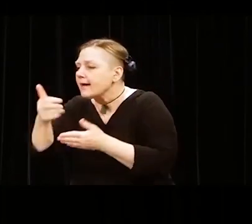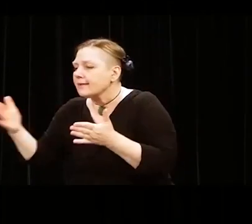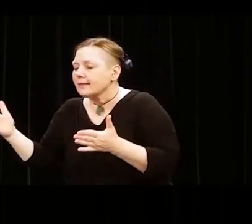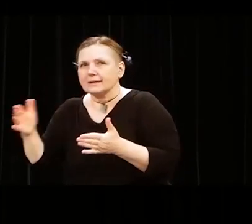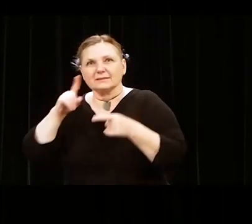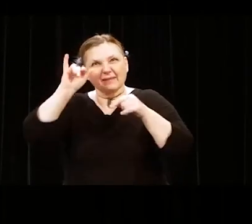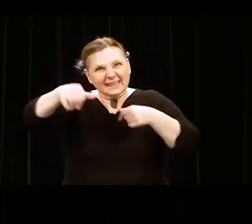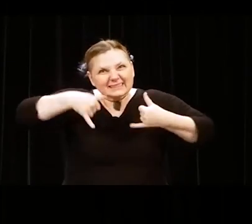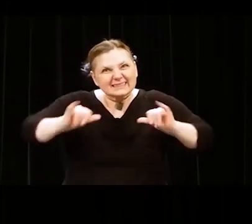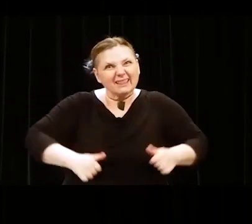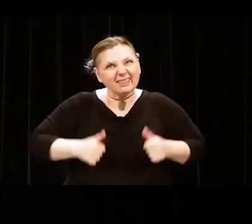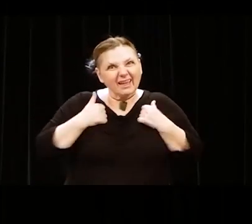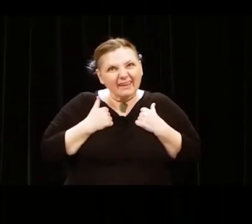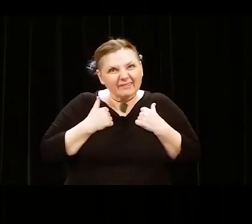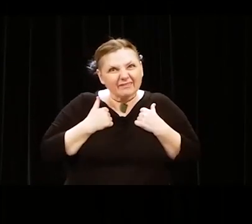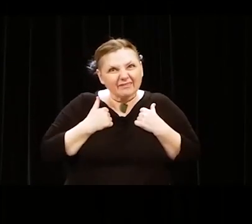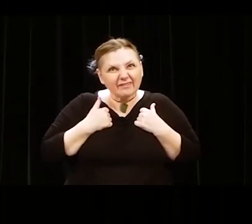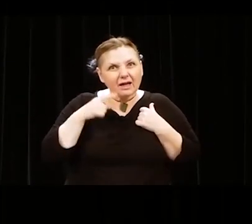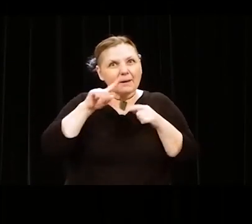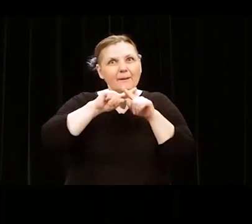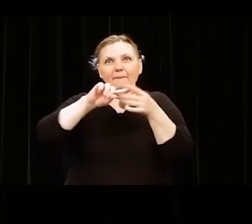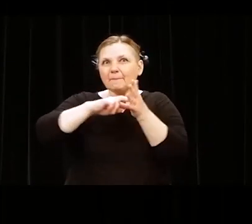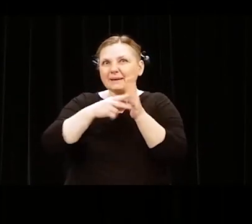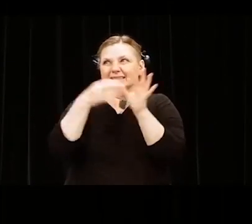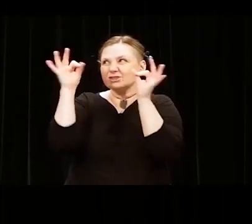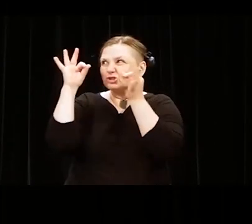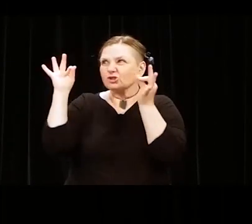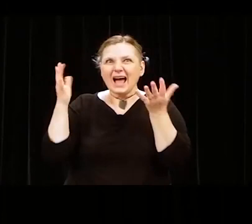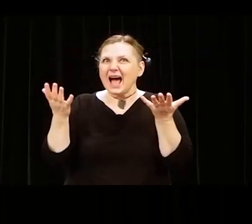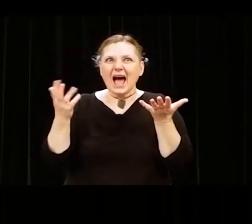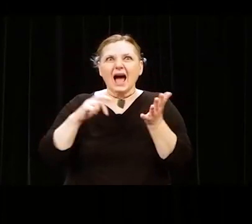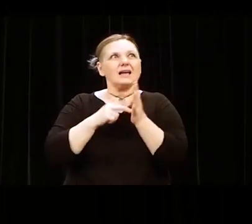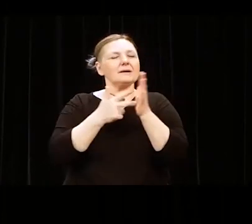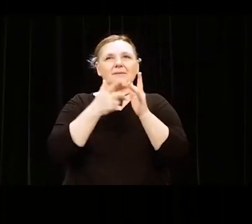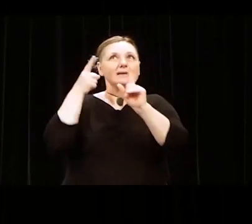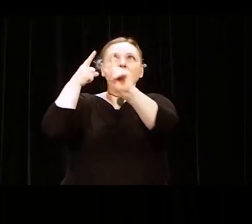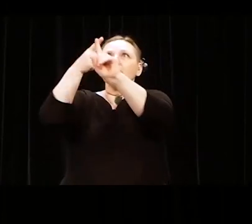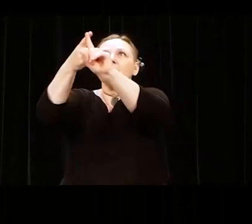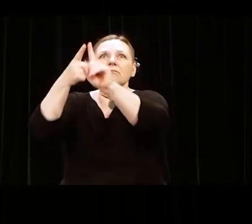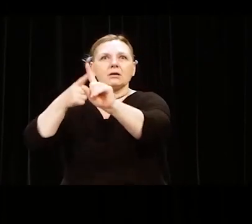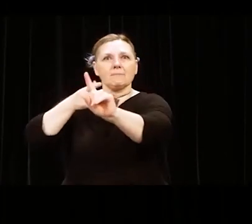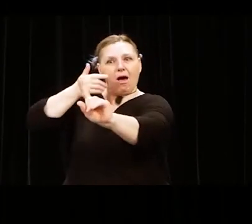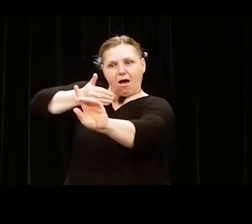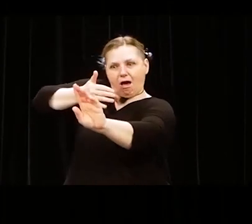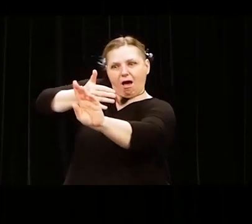Life leaves you minute by minute. Give content to your life A cause, the cause.